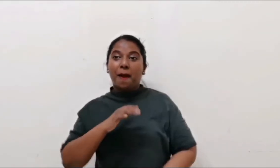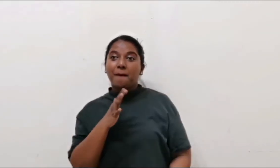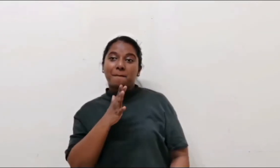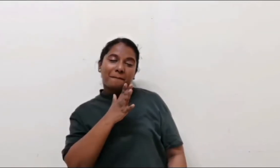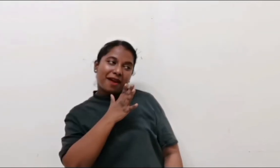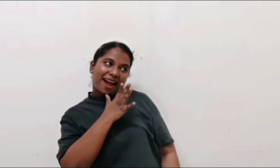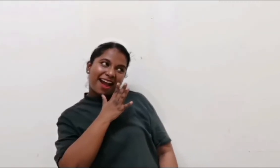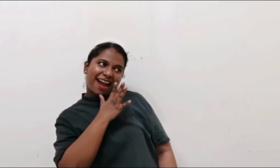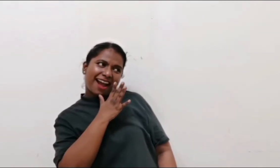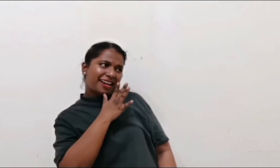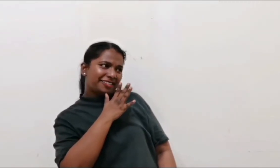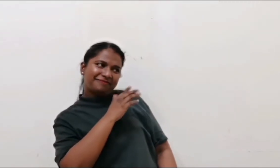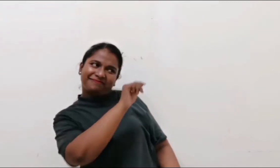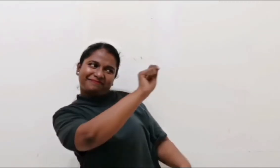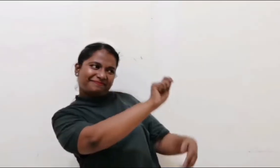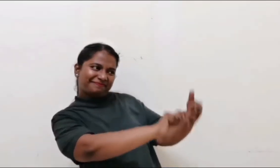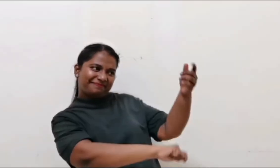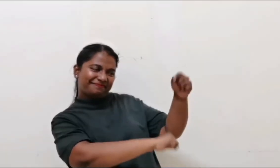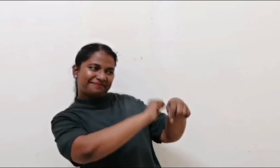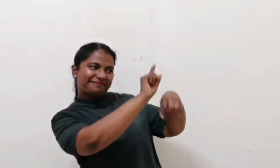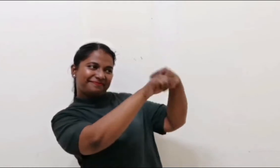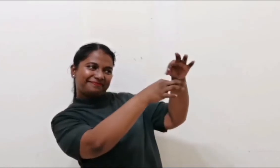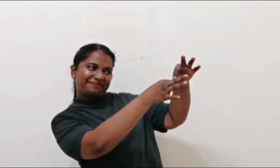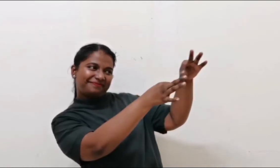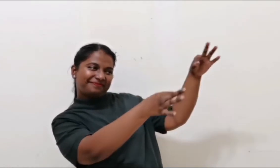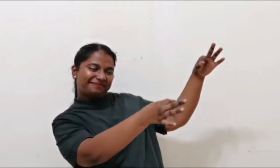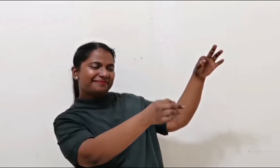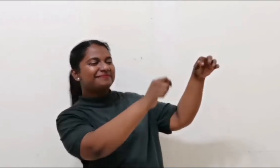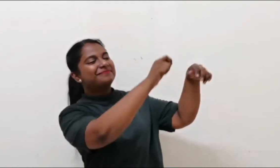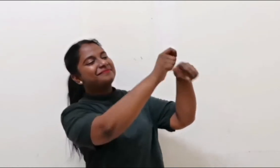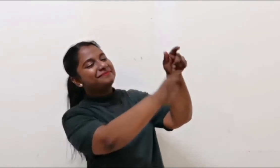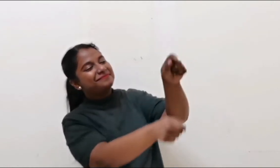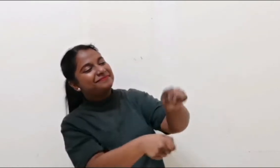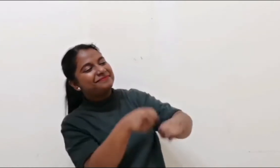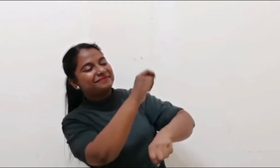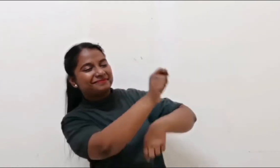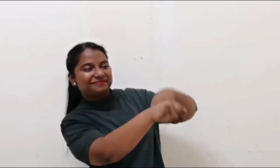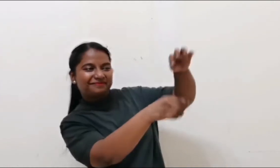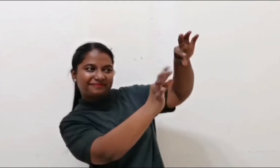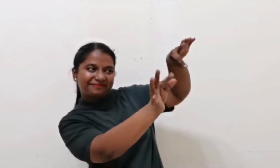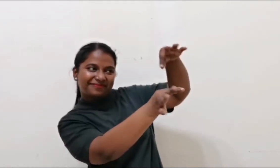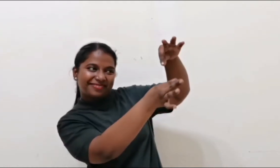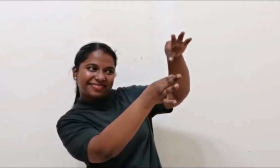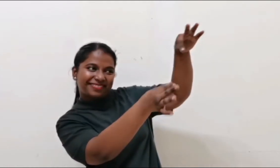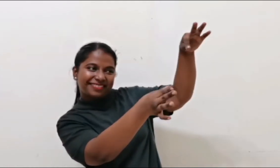Smiling fondly at my antics, mom combs my hair lovingly